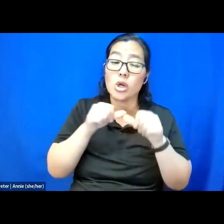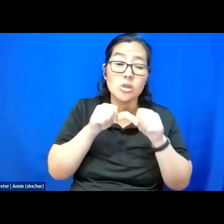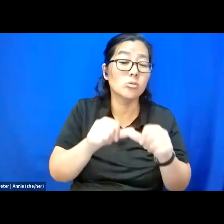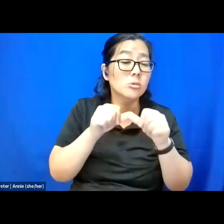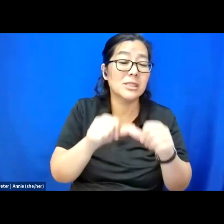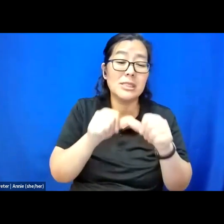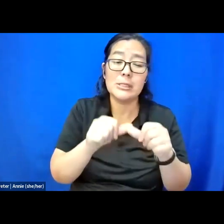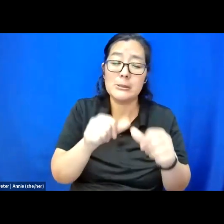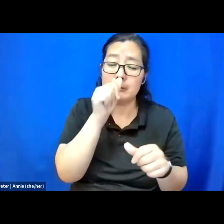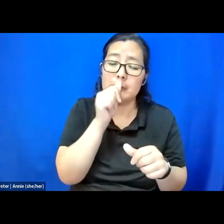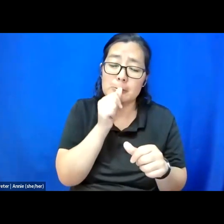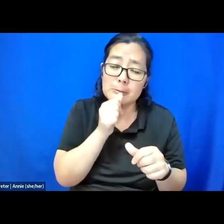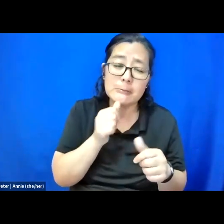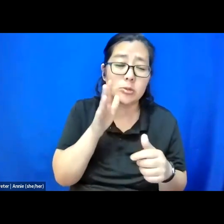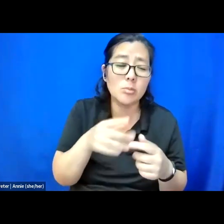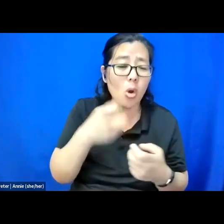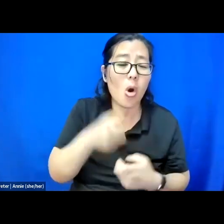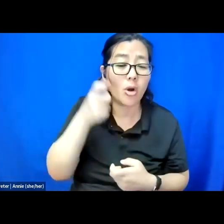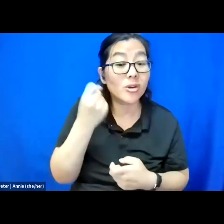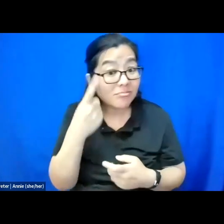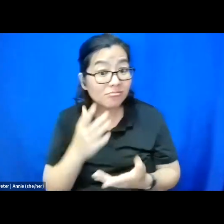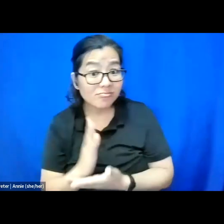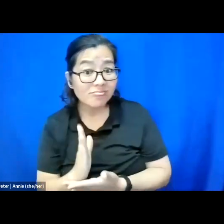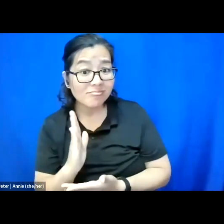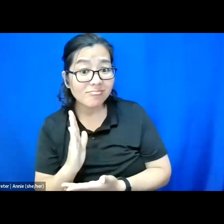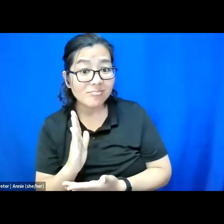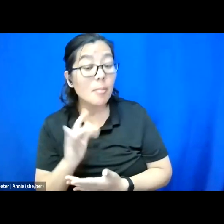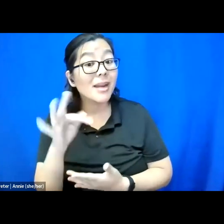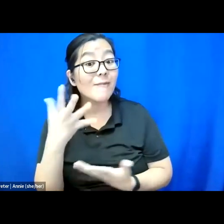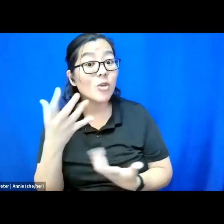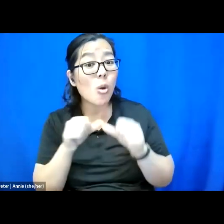And that's OK. But if you want to do this forever, if you want to --